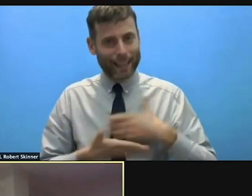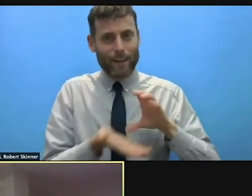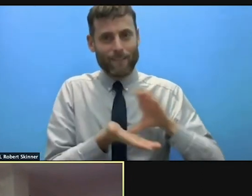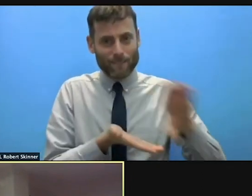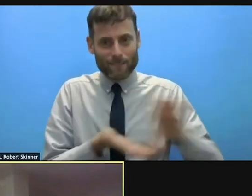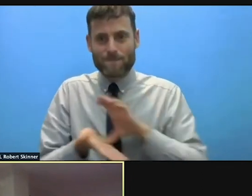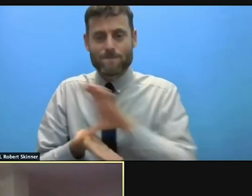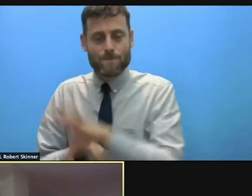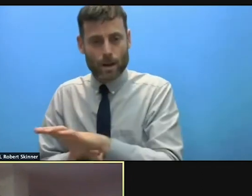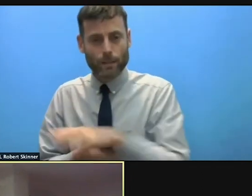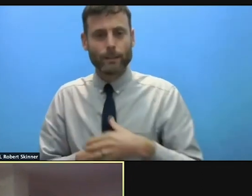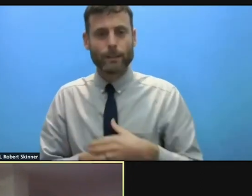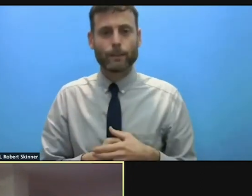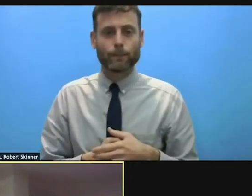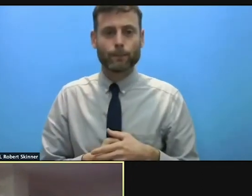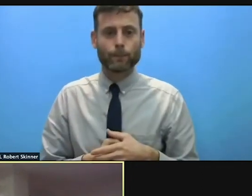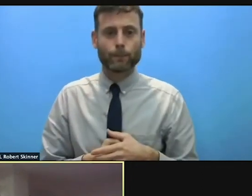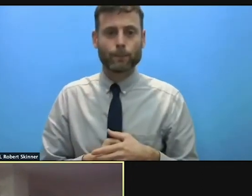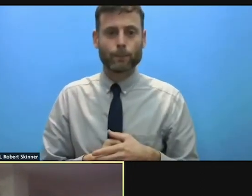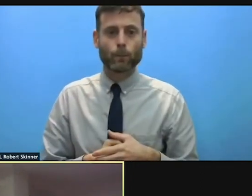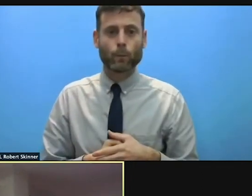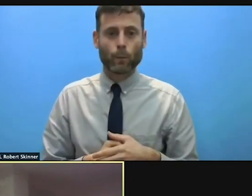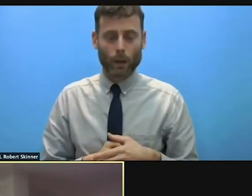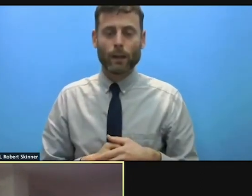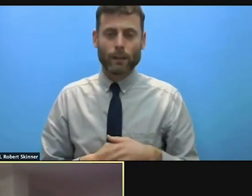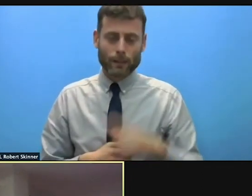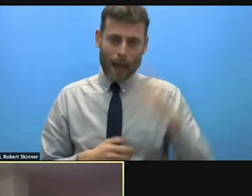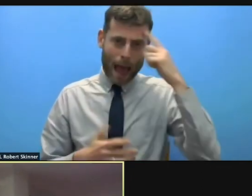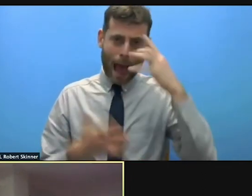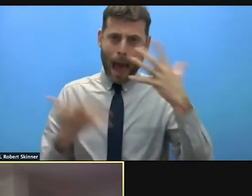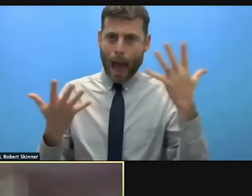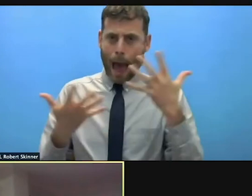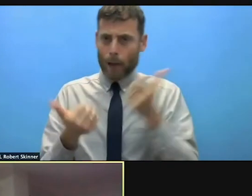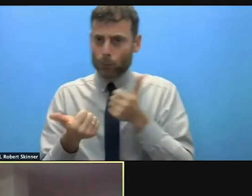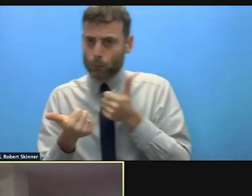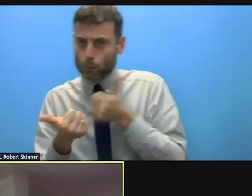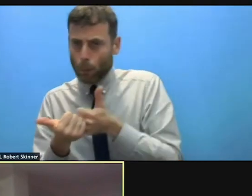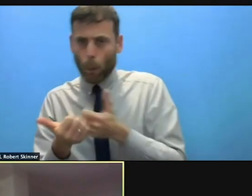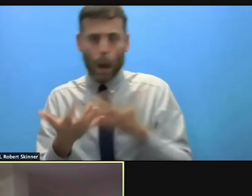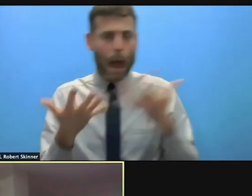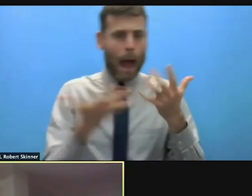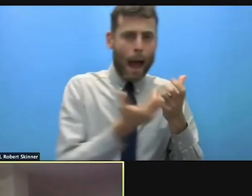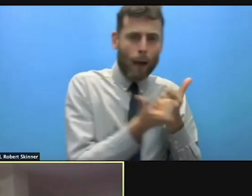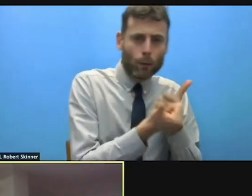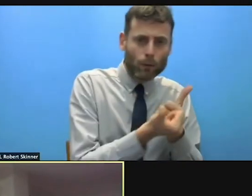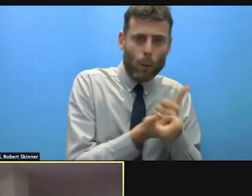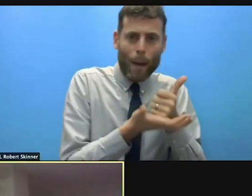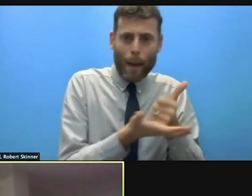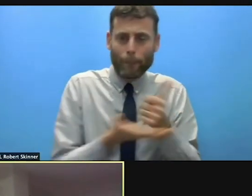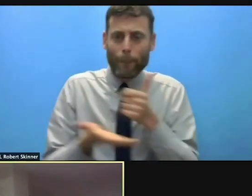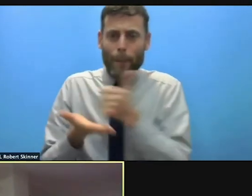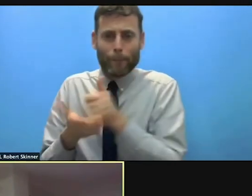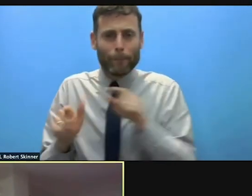this particular type of displacement can be particularly challenging. Because the processes